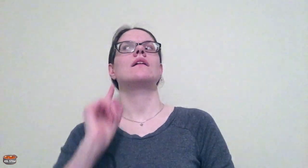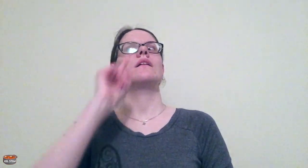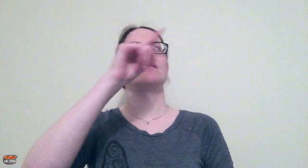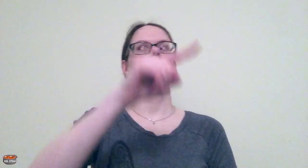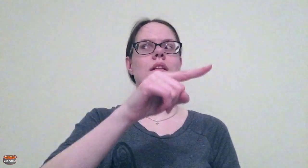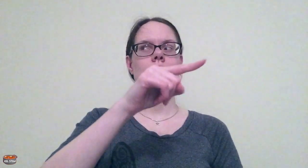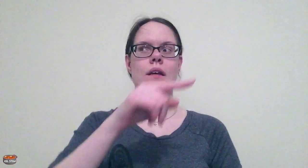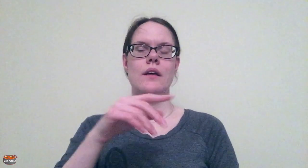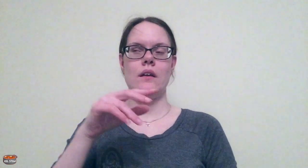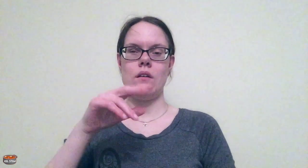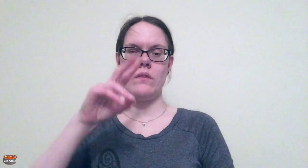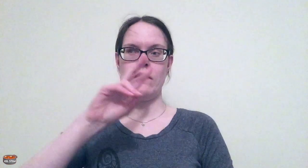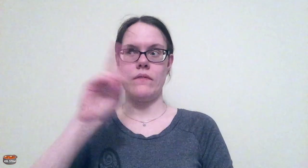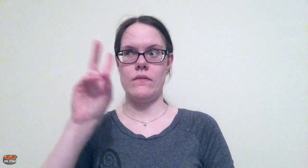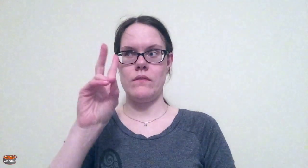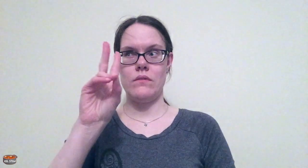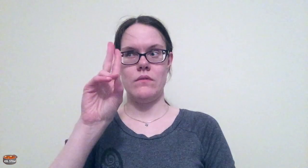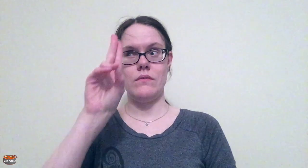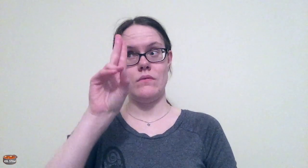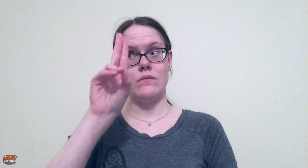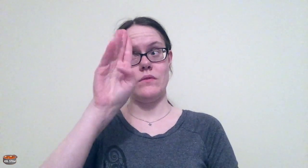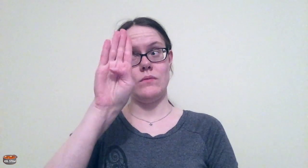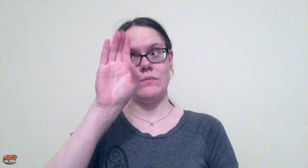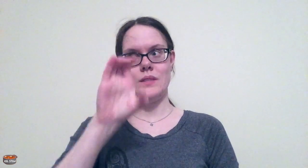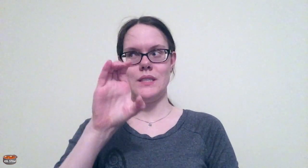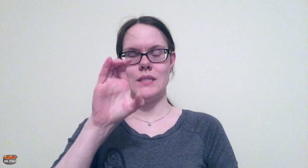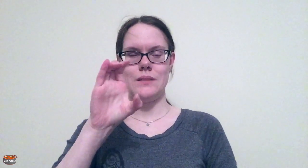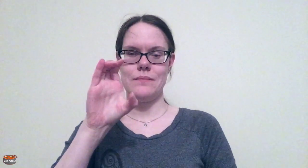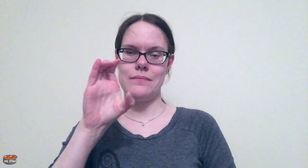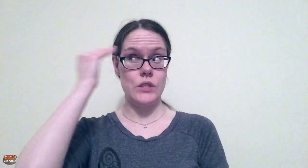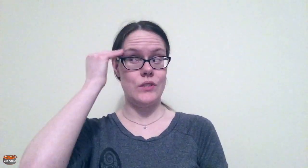Those are currently stored at the University of British Columbia.